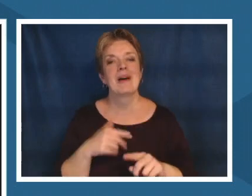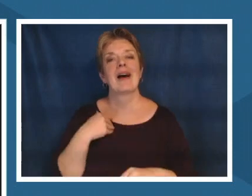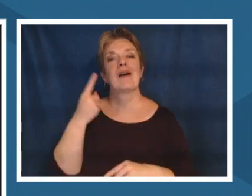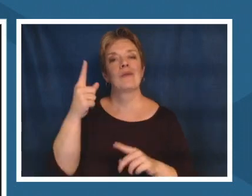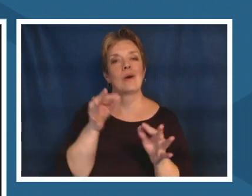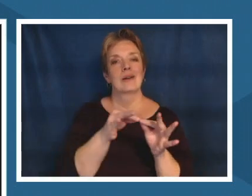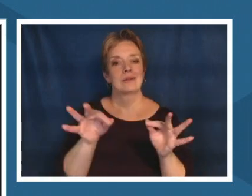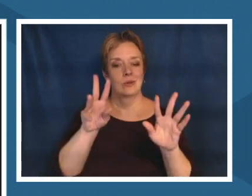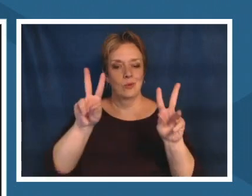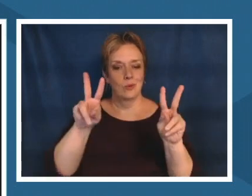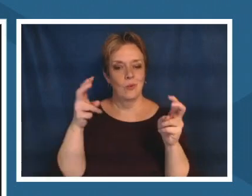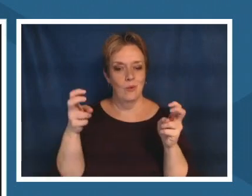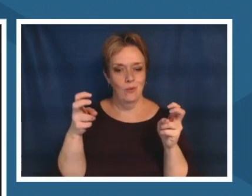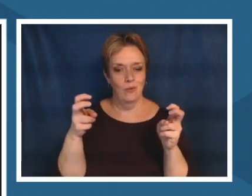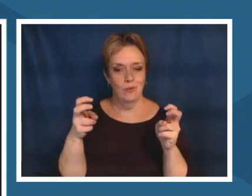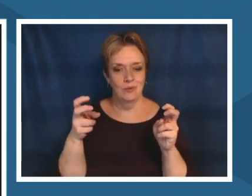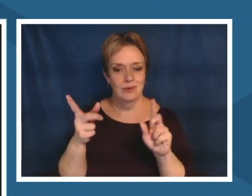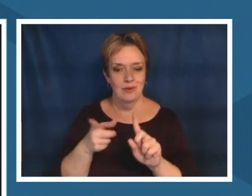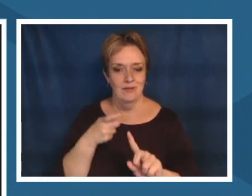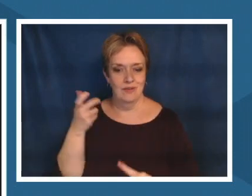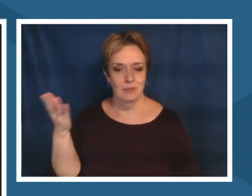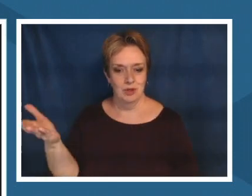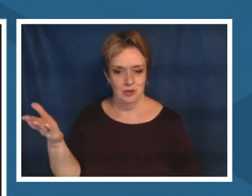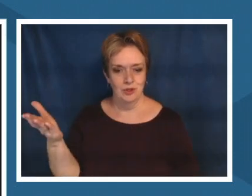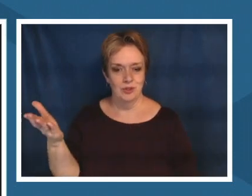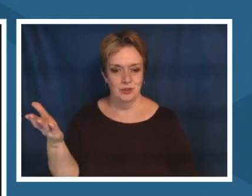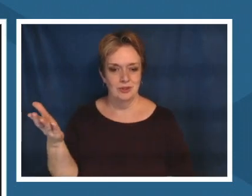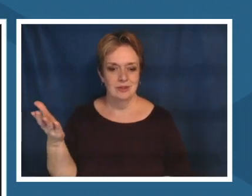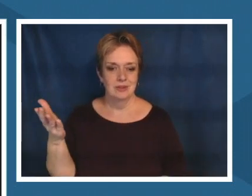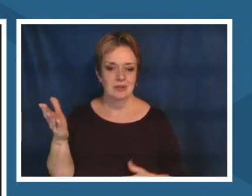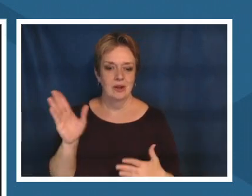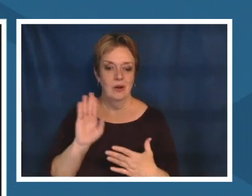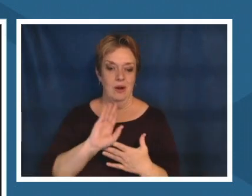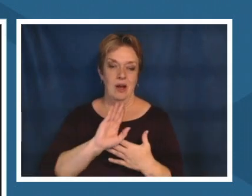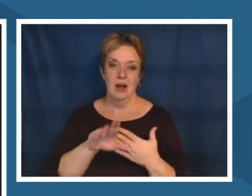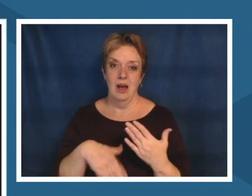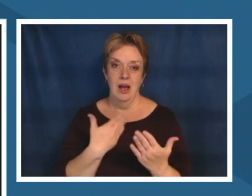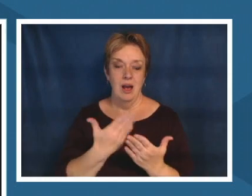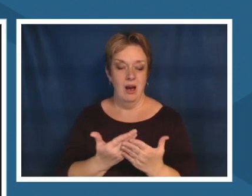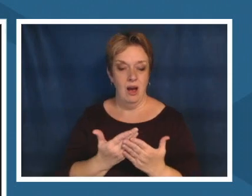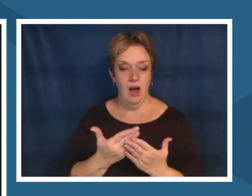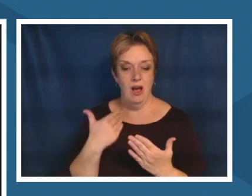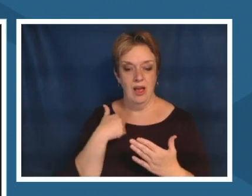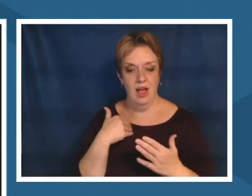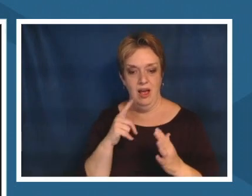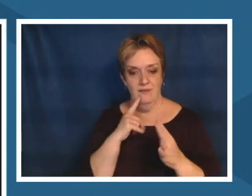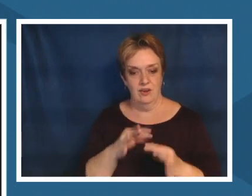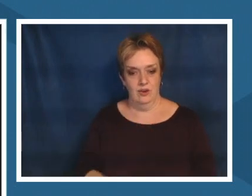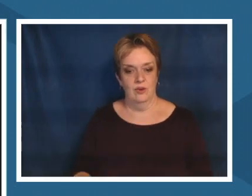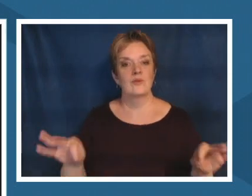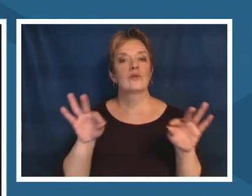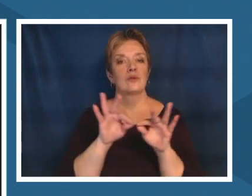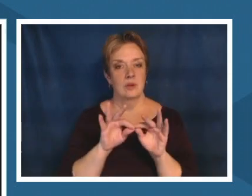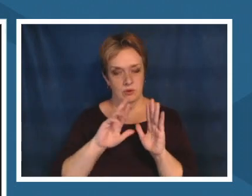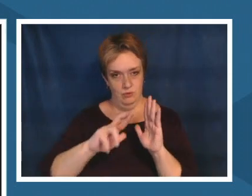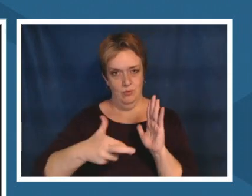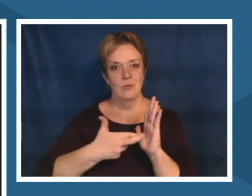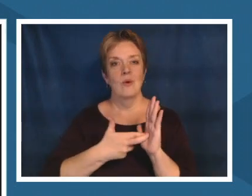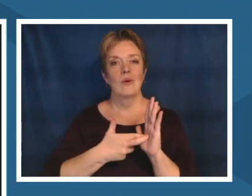resonates for all of us and that everybody plays a critical role in ensuring our children and families are seen